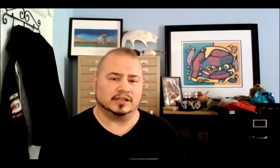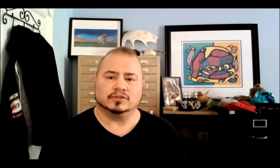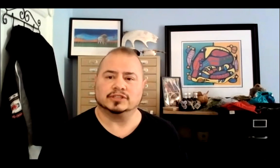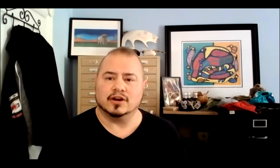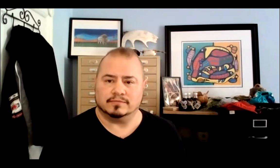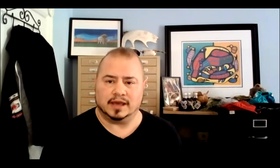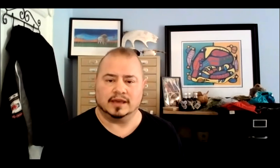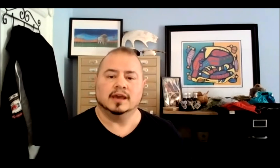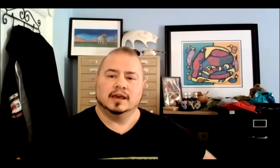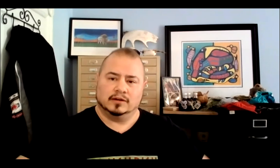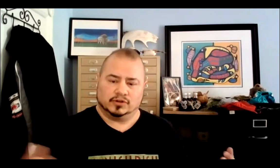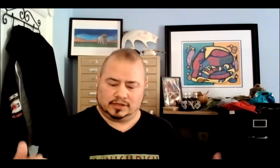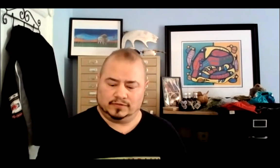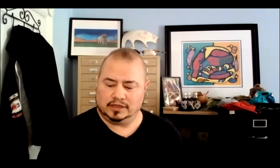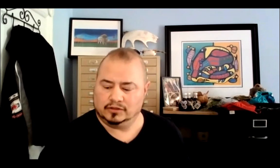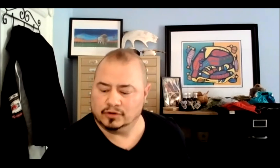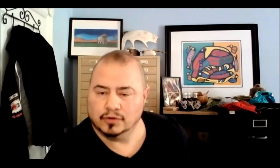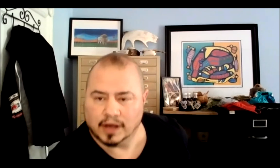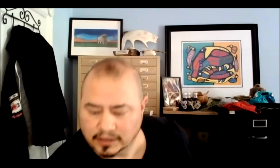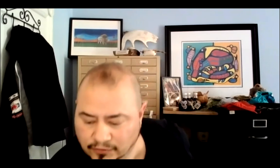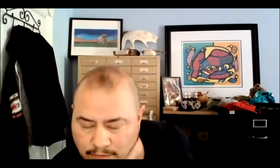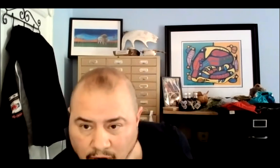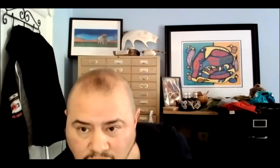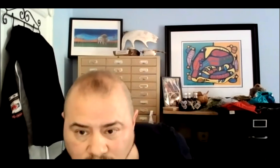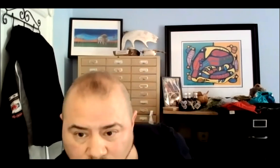planting will start in May and we'll convene through different parts of the